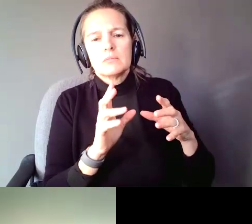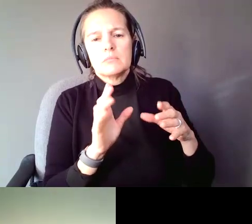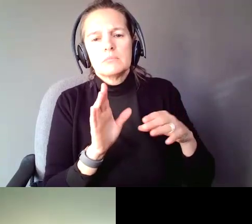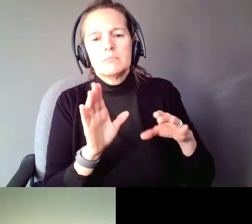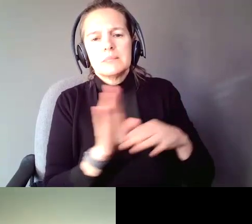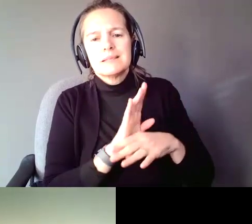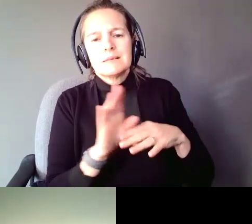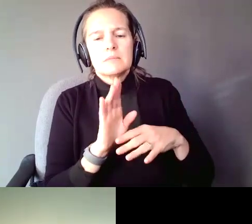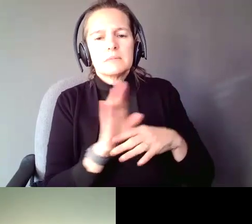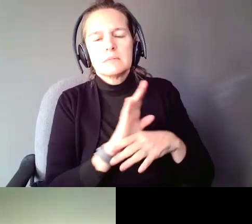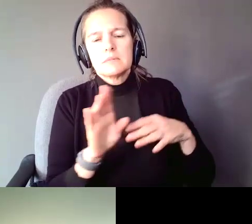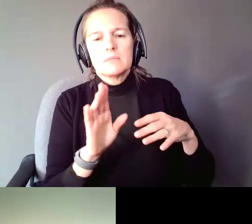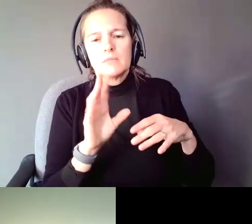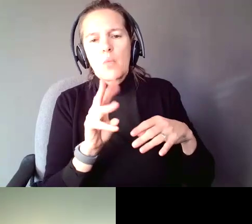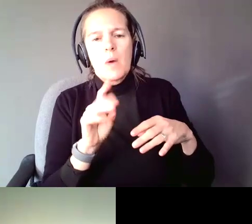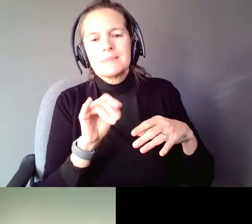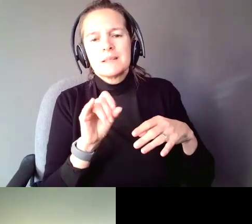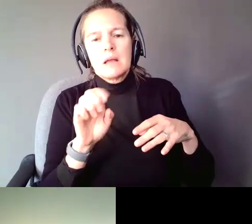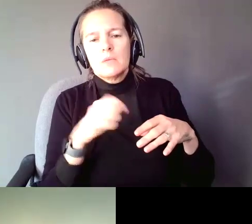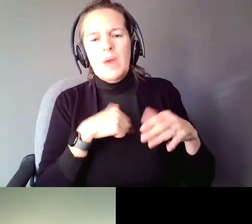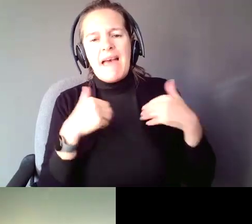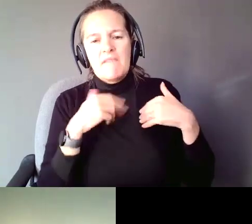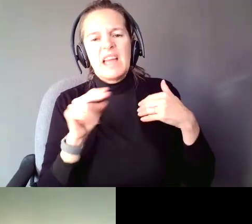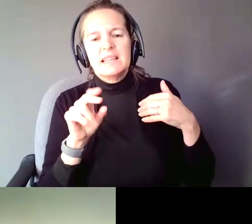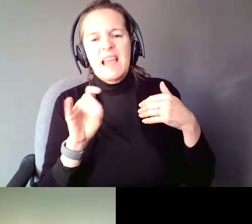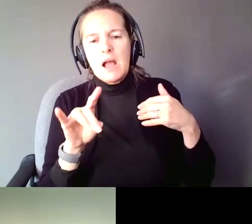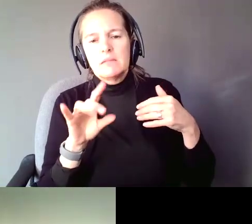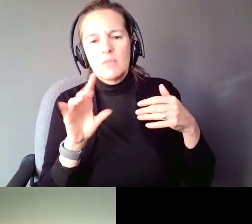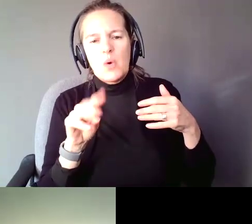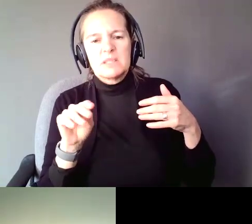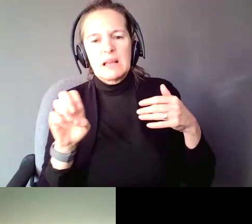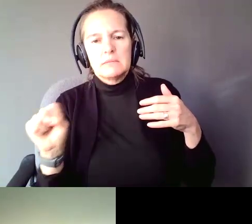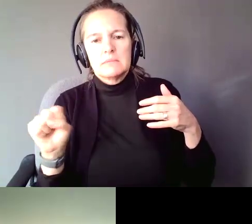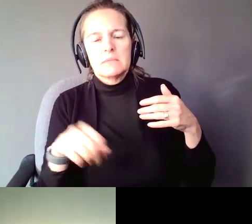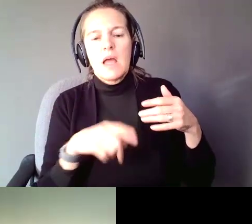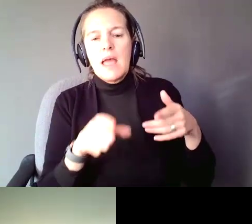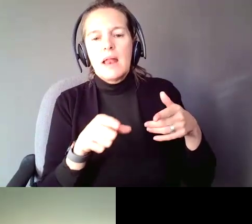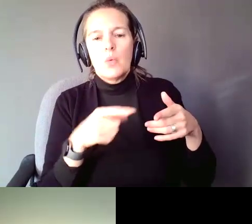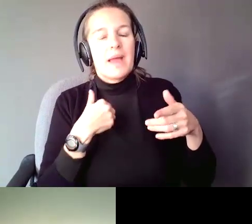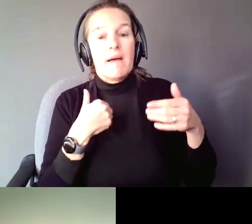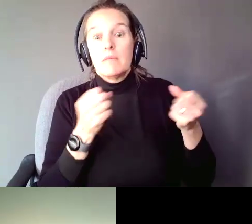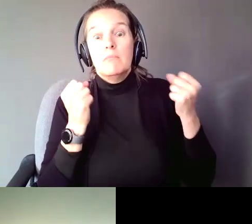business website. Lexi put it in there just now. We have a multitude of supports and services